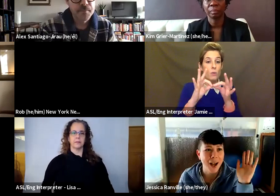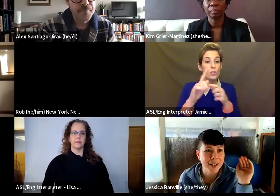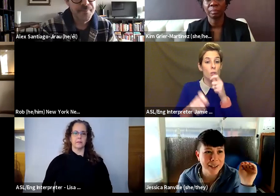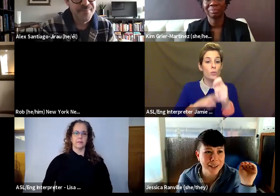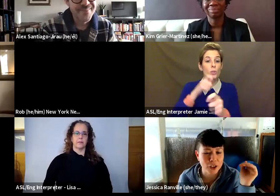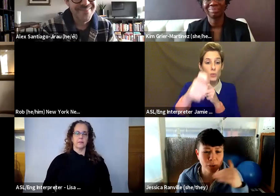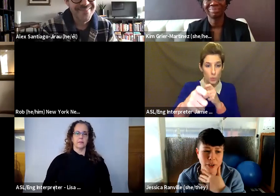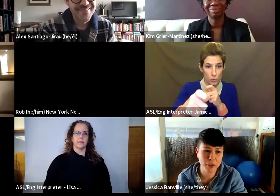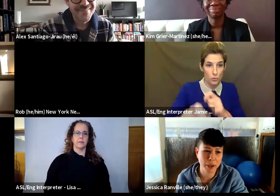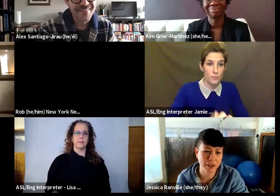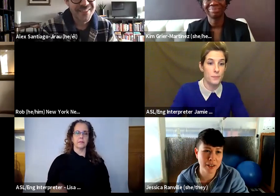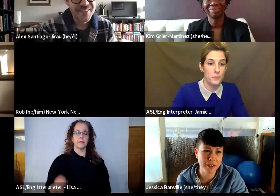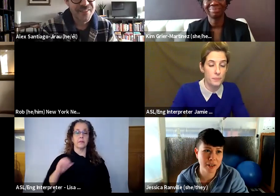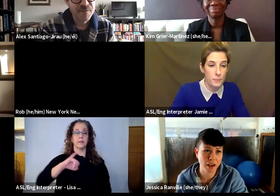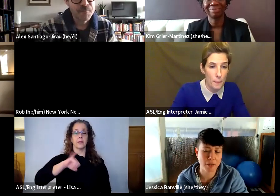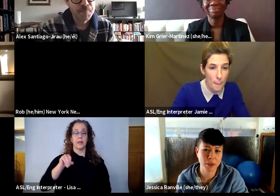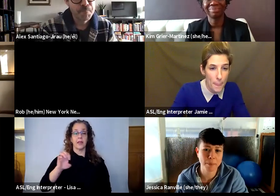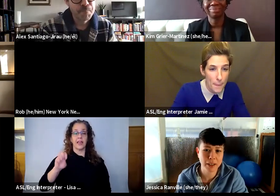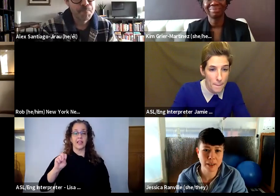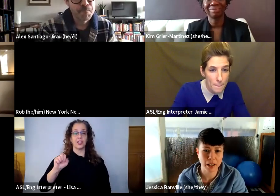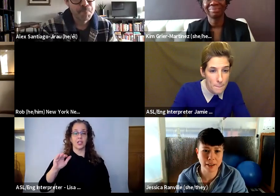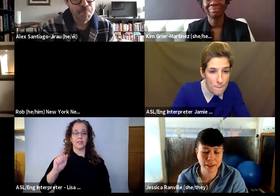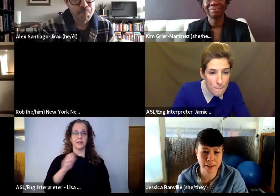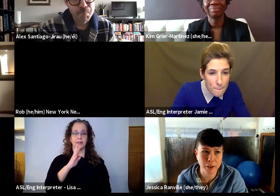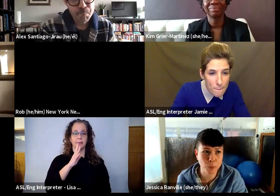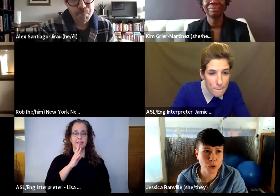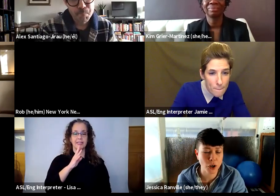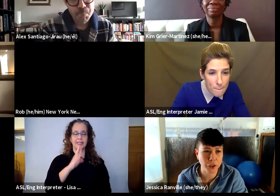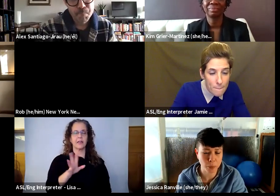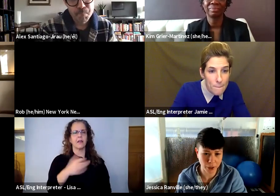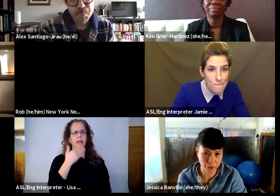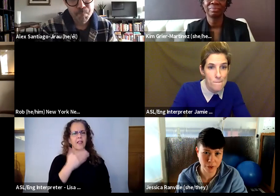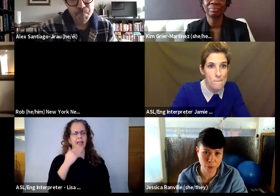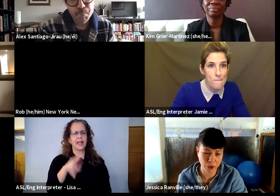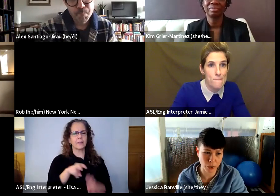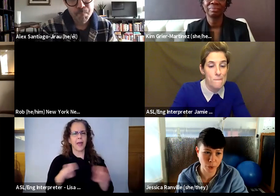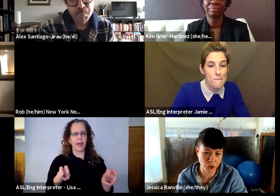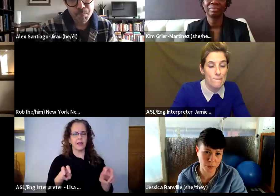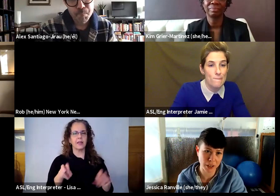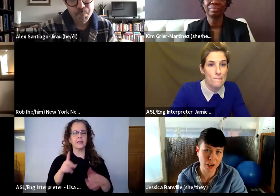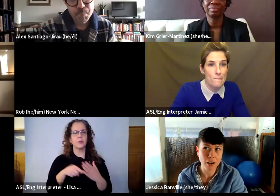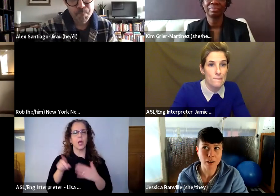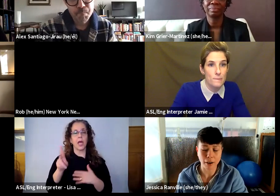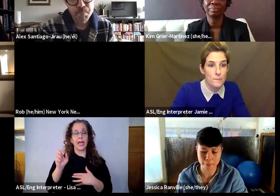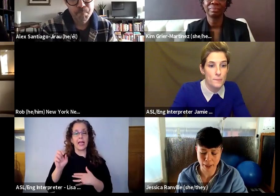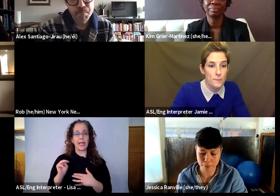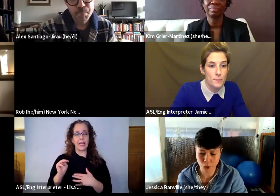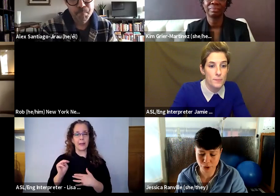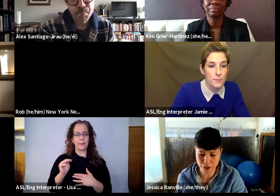Jessica: Hi, thank you. Thanks, panelists. Something that Kim was talking about inspired a question in me. I'm currently